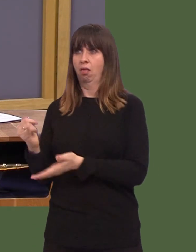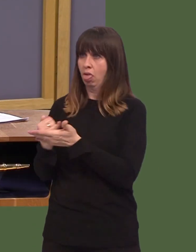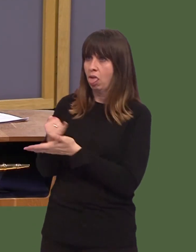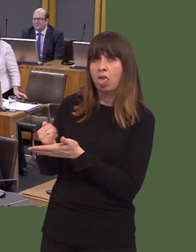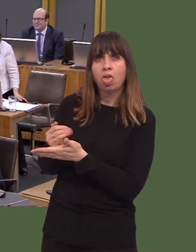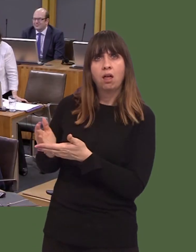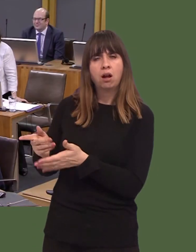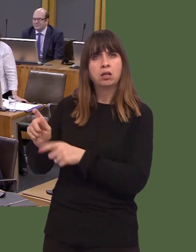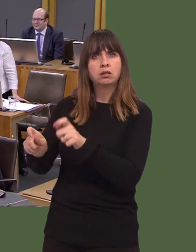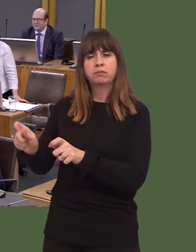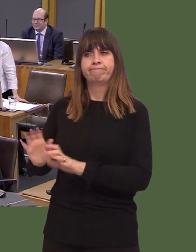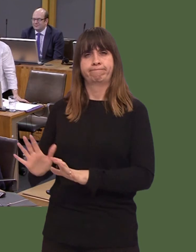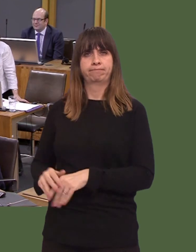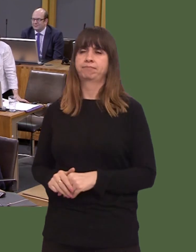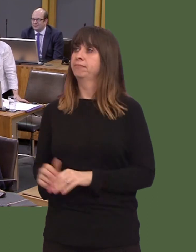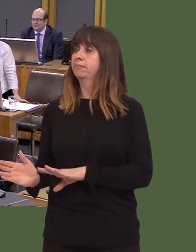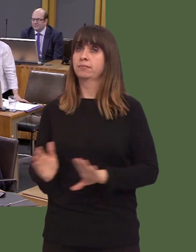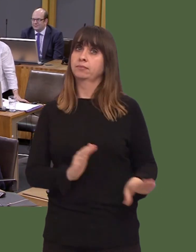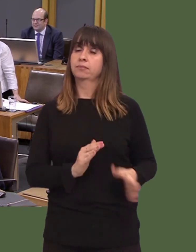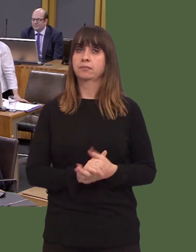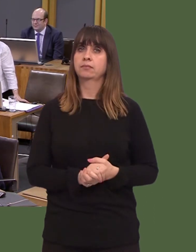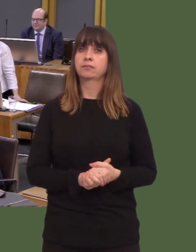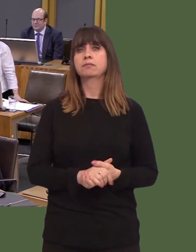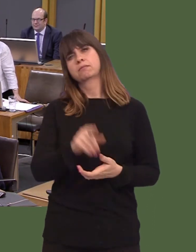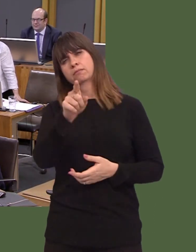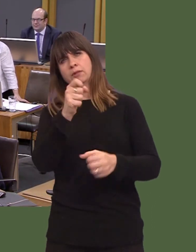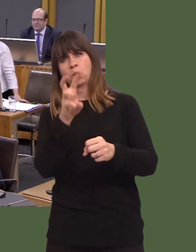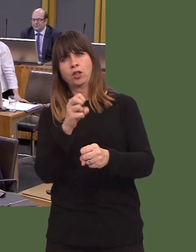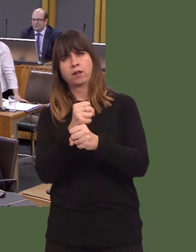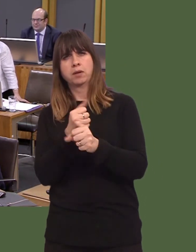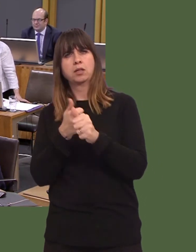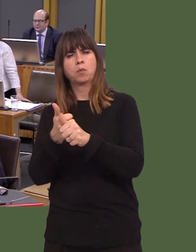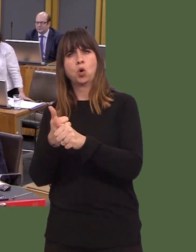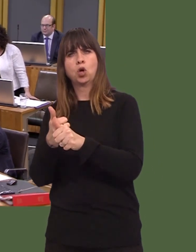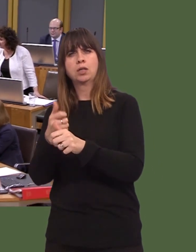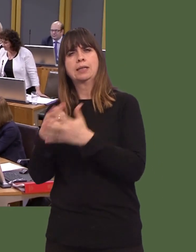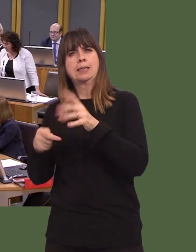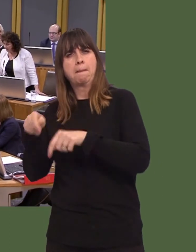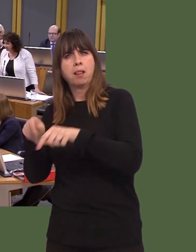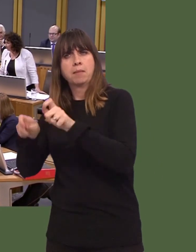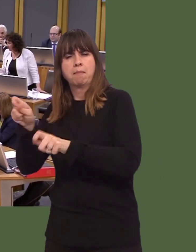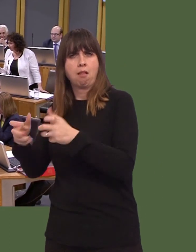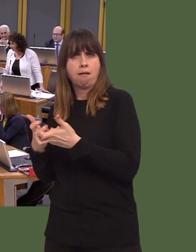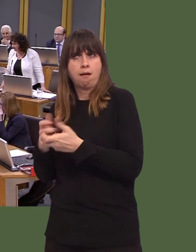Will the First Minister outline how the Welsh Government is supporting disabled people to remain active members of their community?